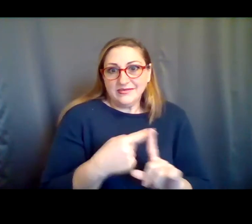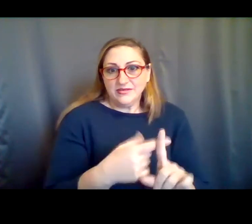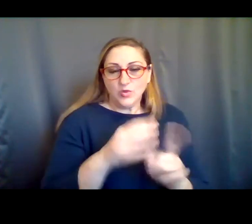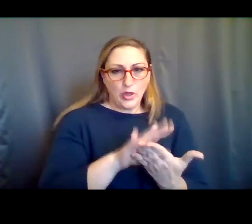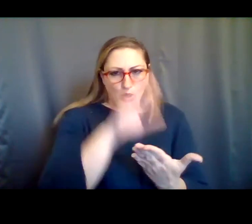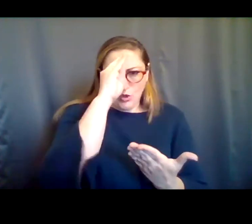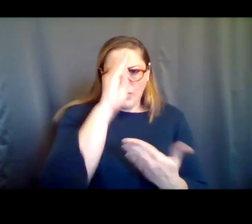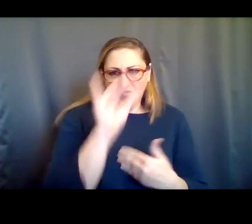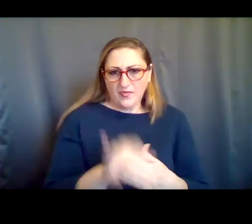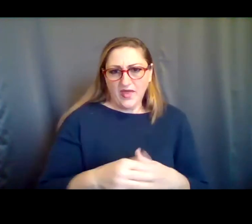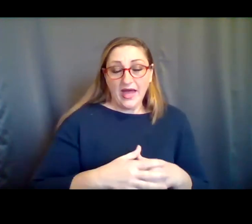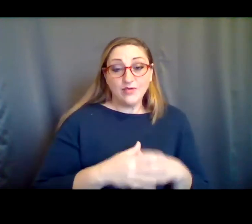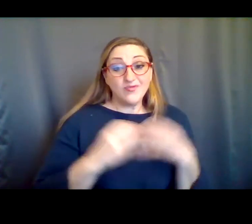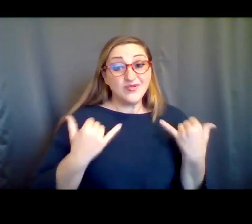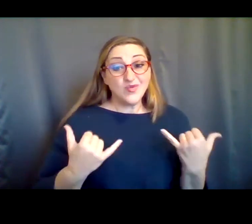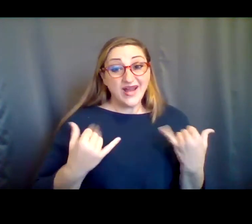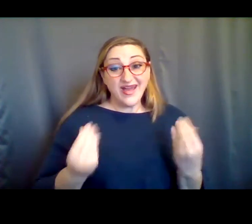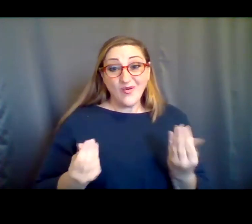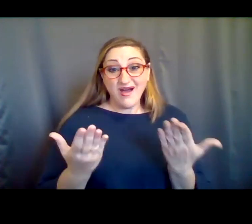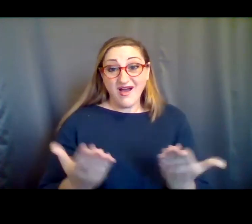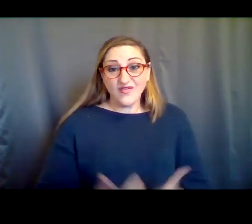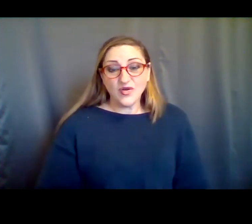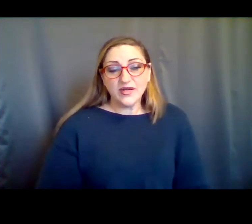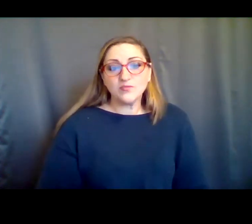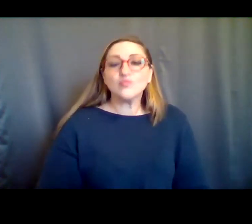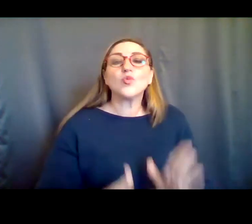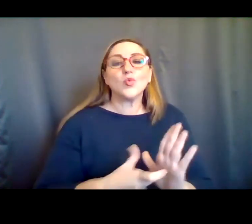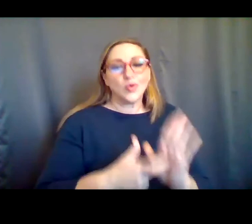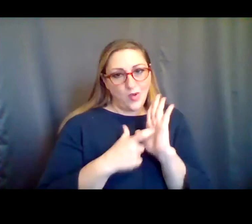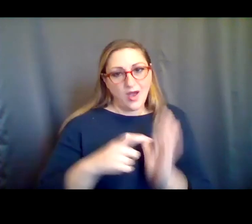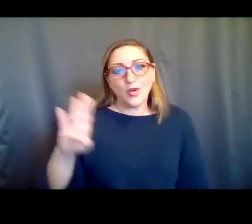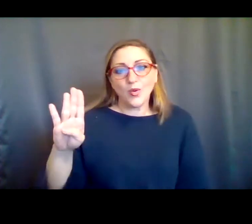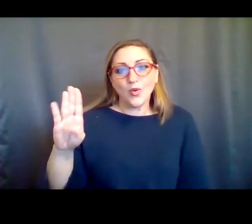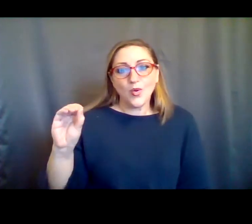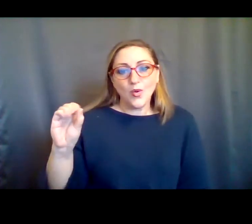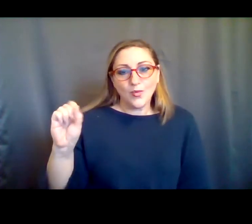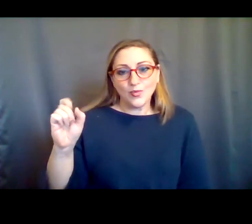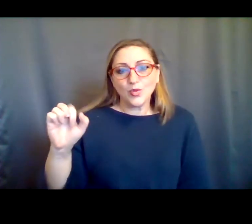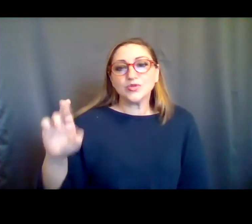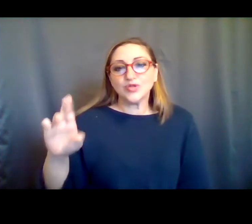. But as of now, what I can offer is that we're requiring boosters already of those presented artists and audience